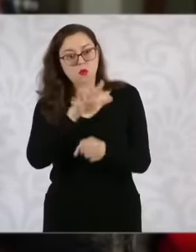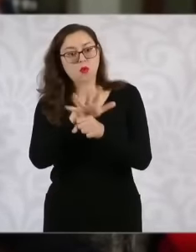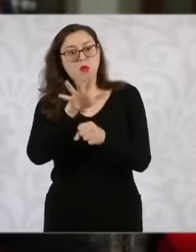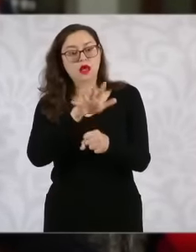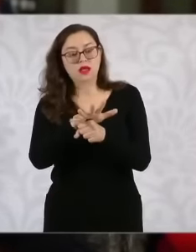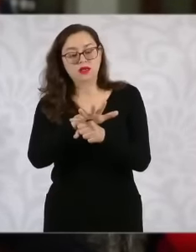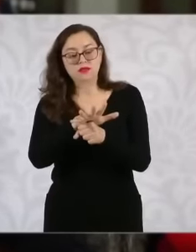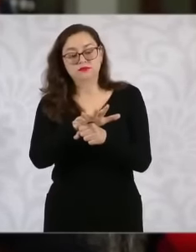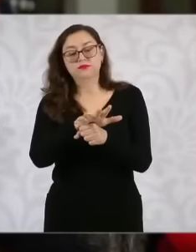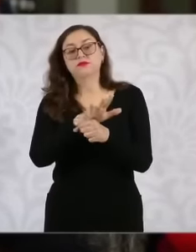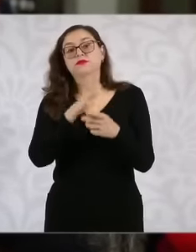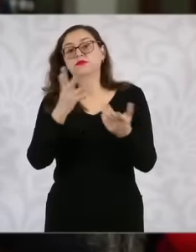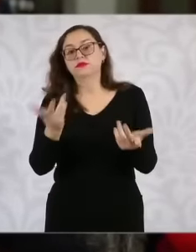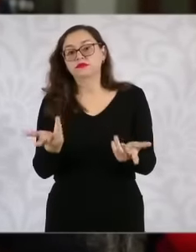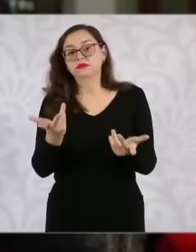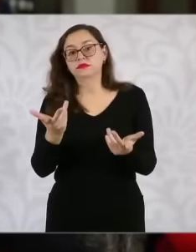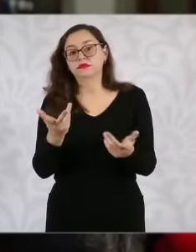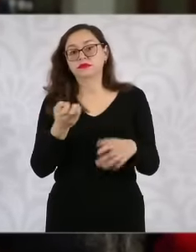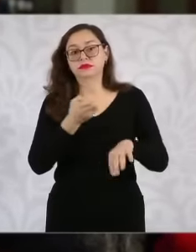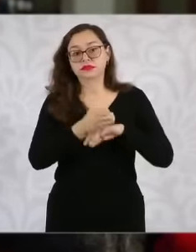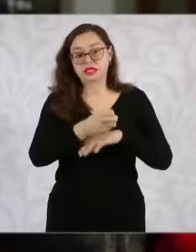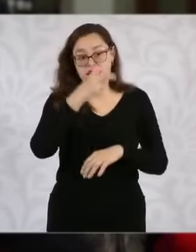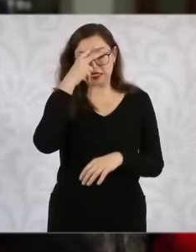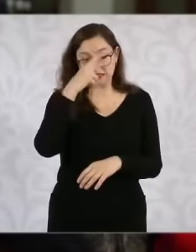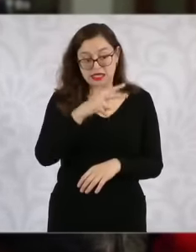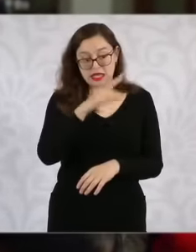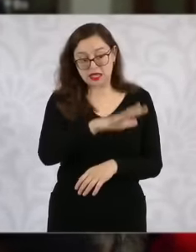program for the Eastern area of the State of Mexico, I am a resident of there, where you have your